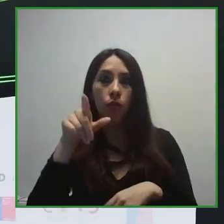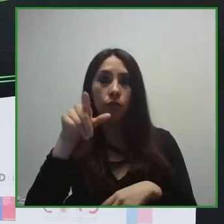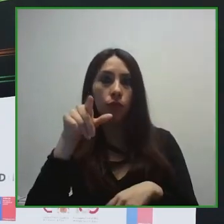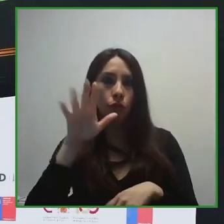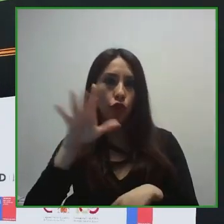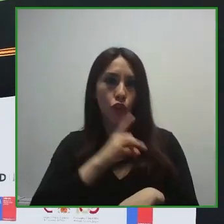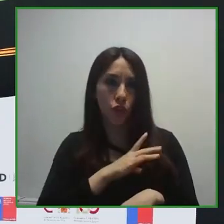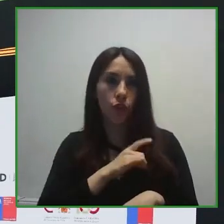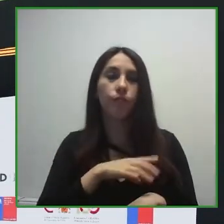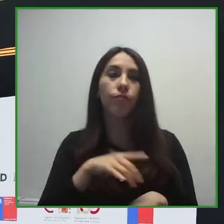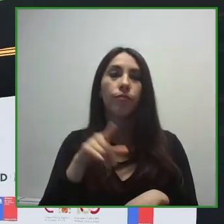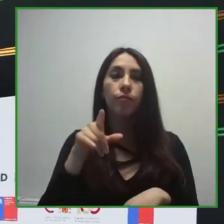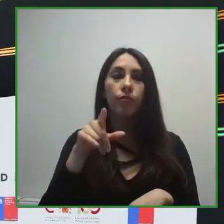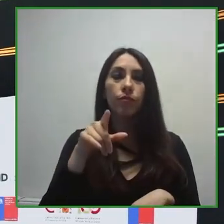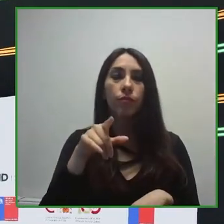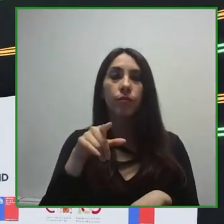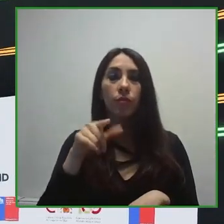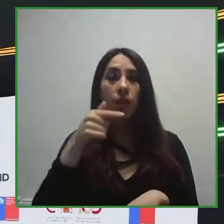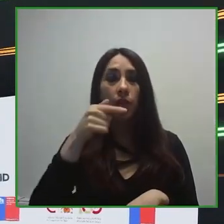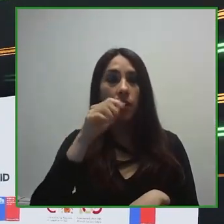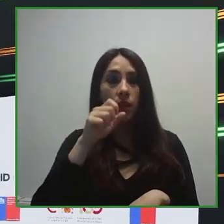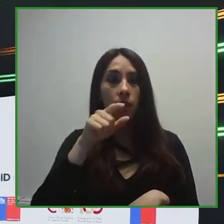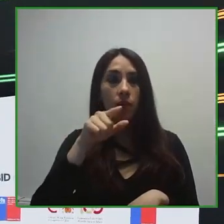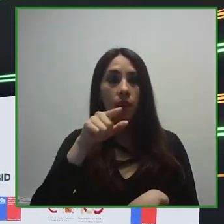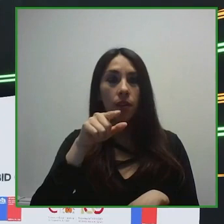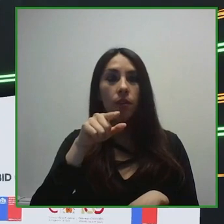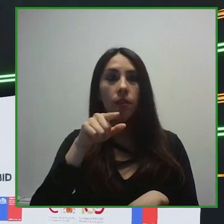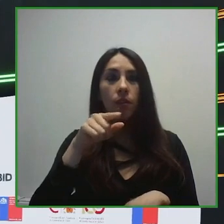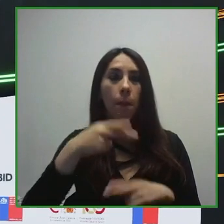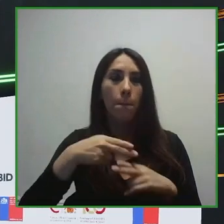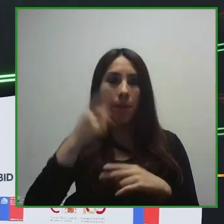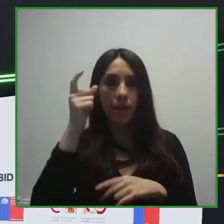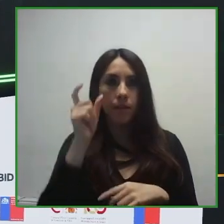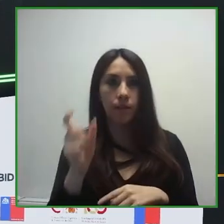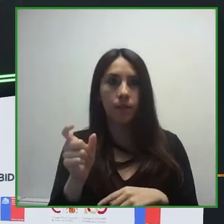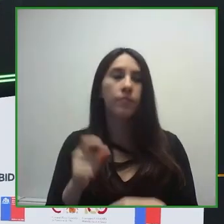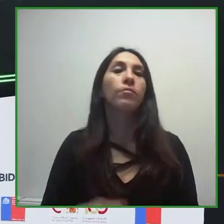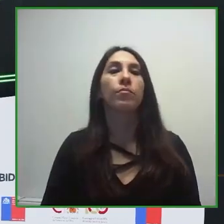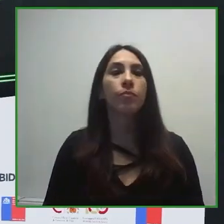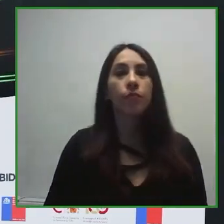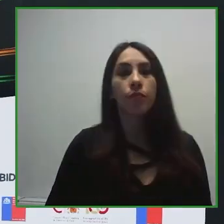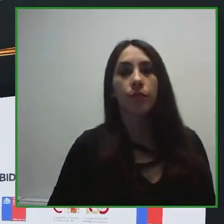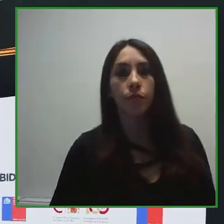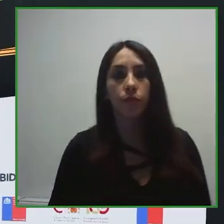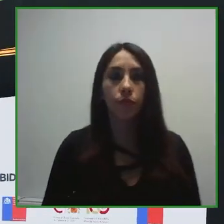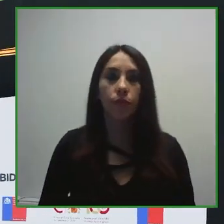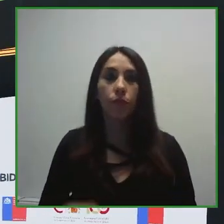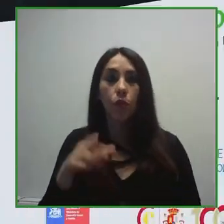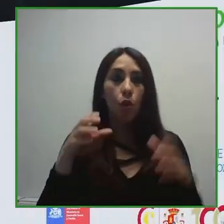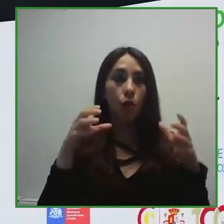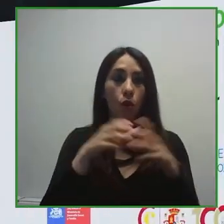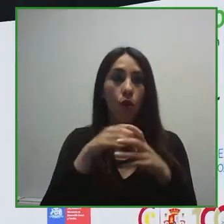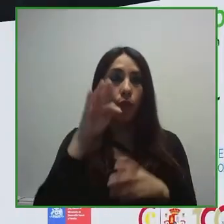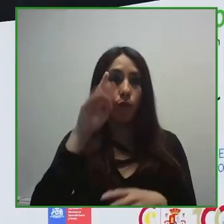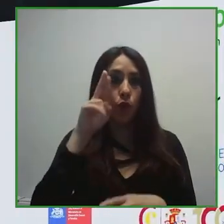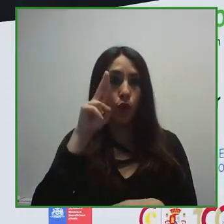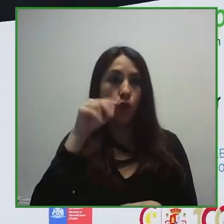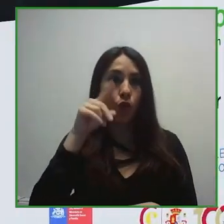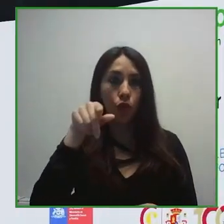Saieh of Fundacion Descubreme and Jesús Hernánndez from Fundacion ONCE with their visions for this conference.